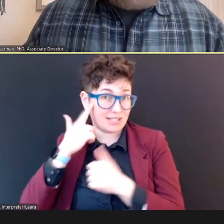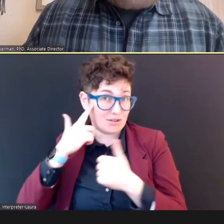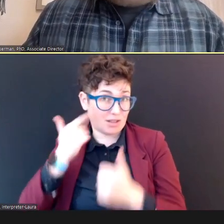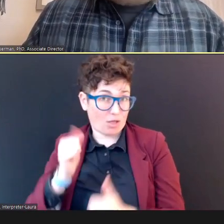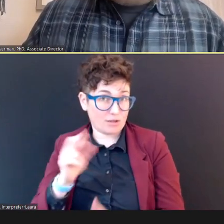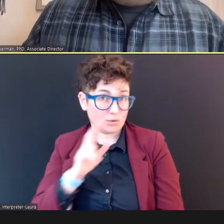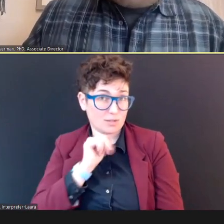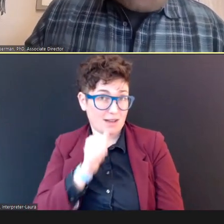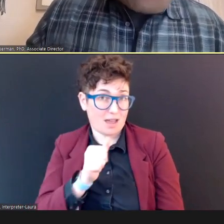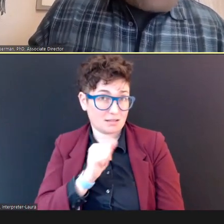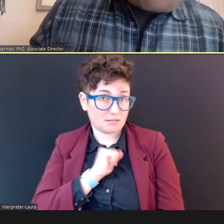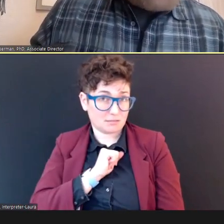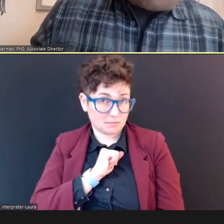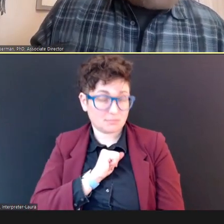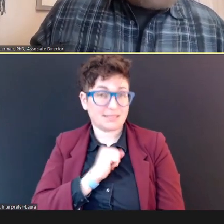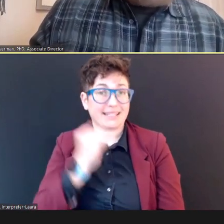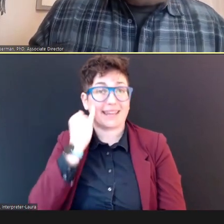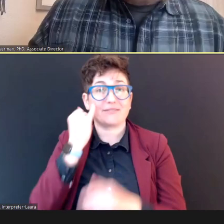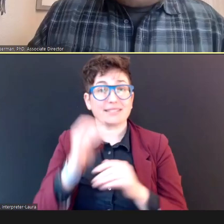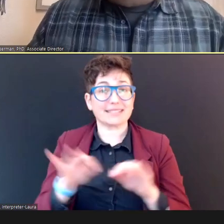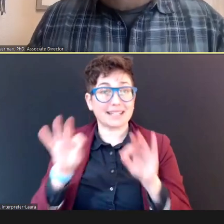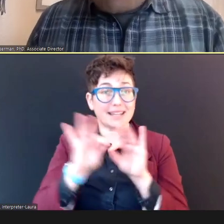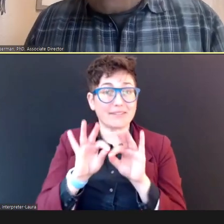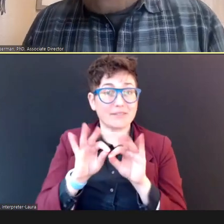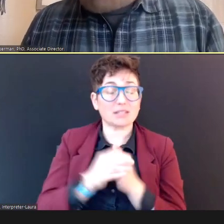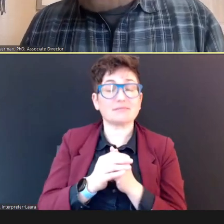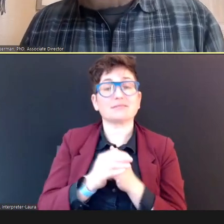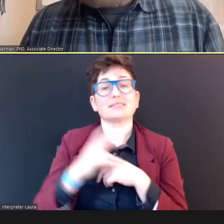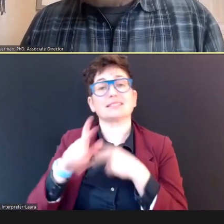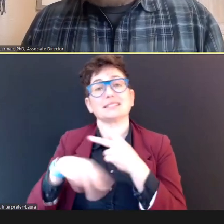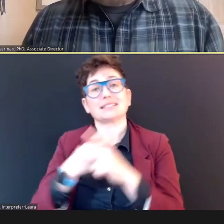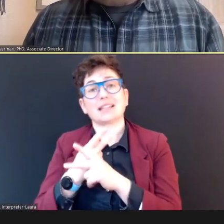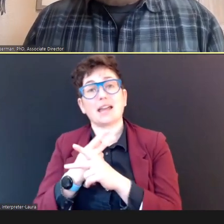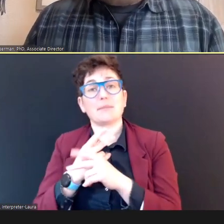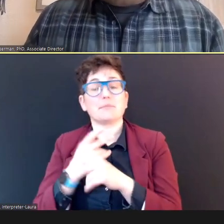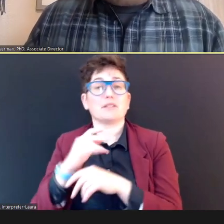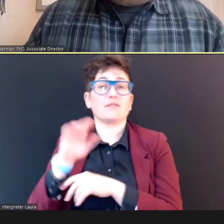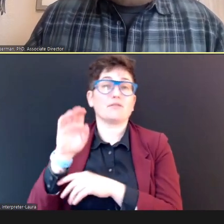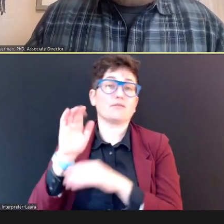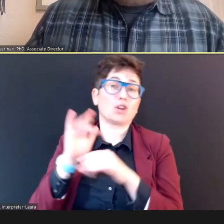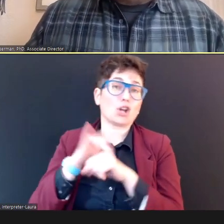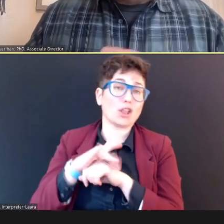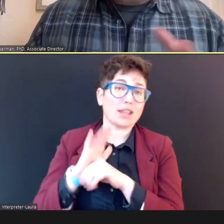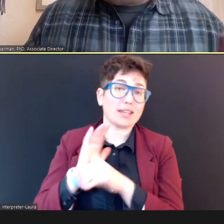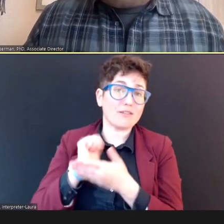The type of early intervention that maybe warranted, all of that, so,